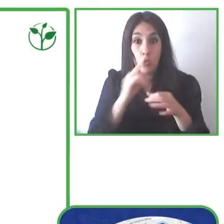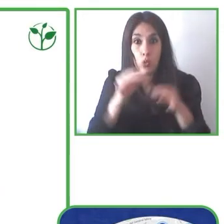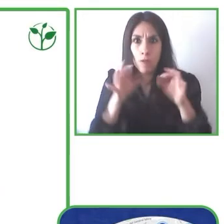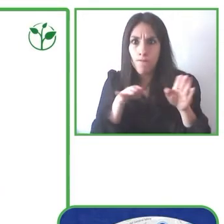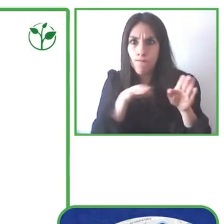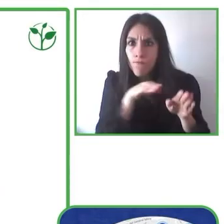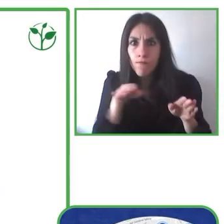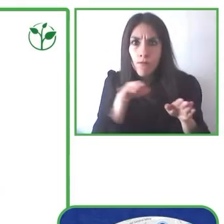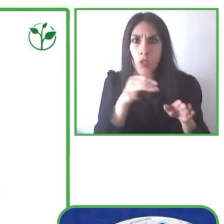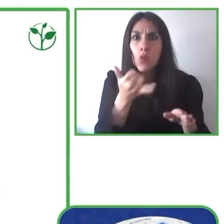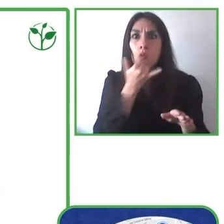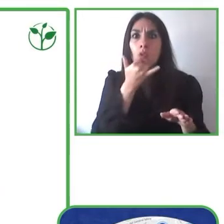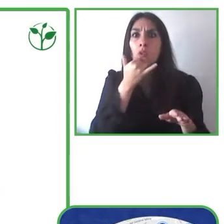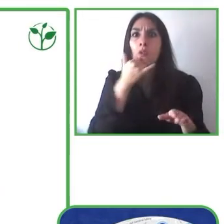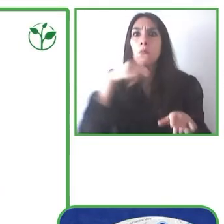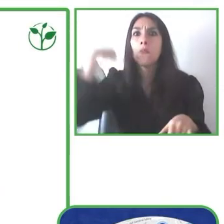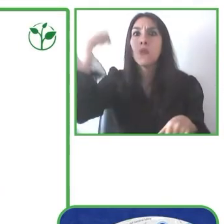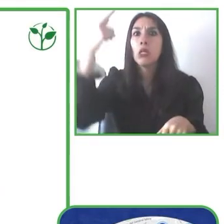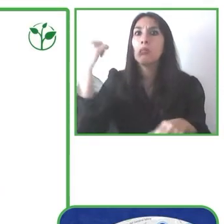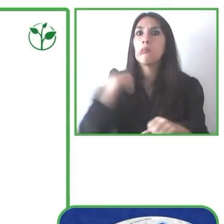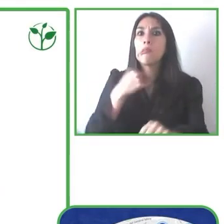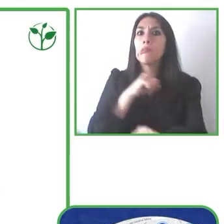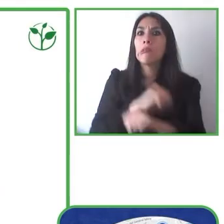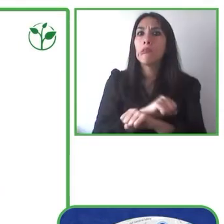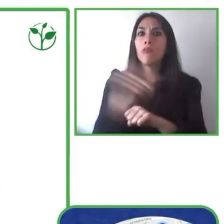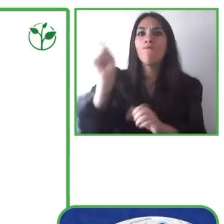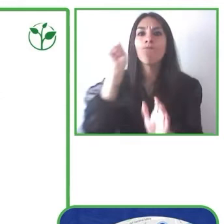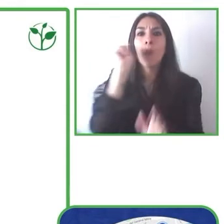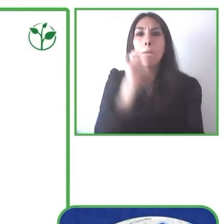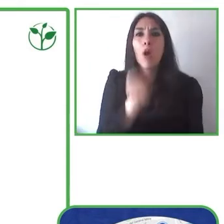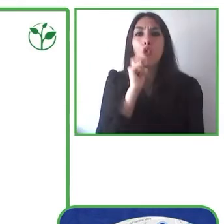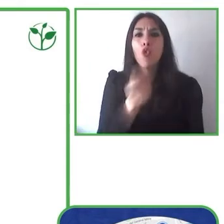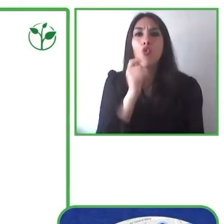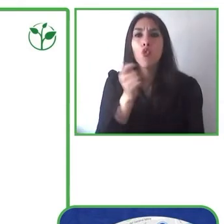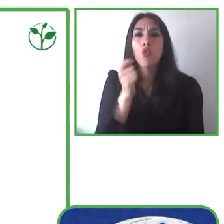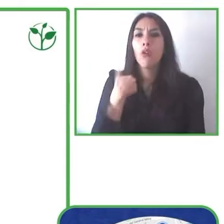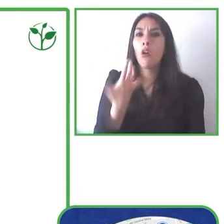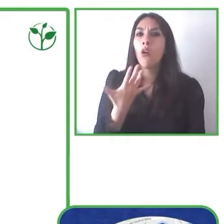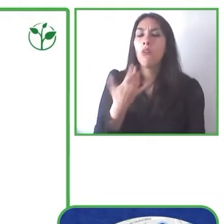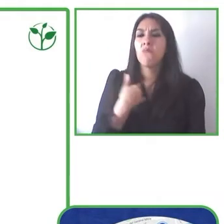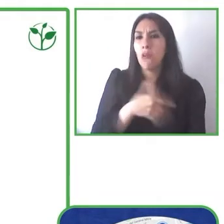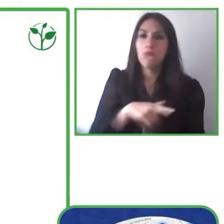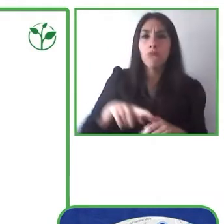with that I’ve come back, and I’ve got a fine because I wasn't aware of those local ordinances.